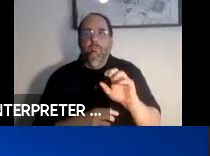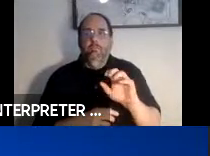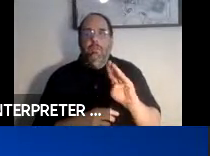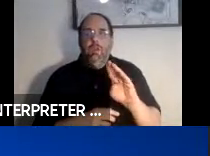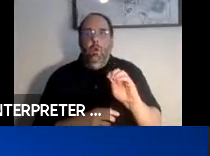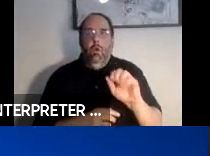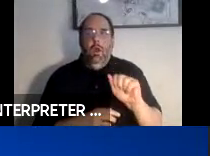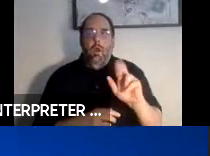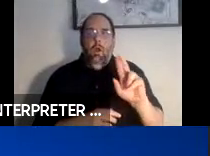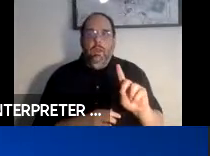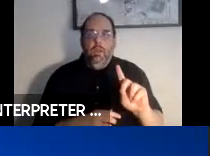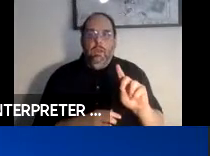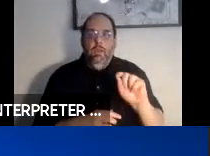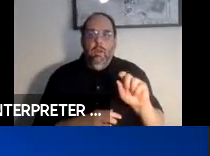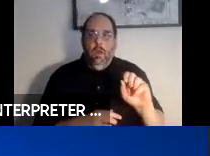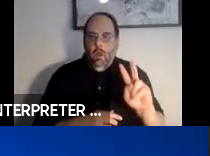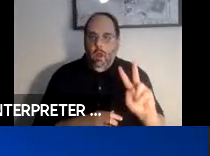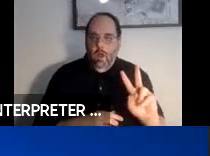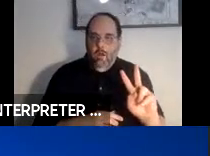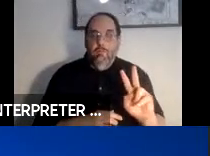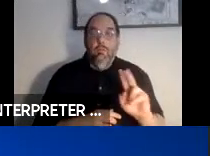Finally after today's event has concluded,